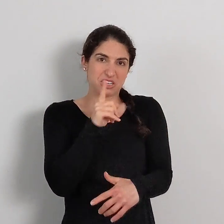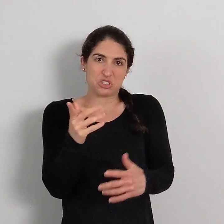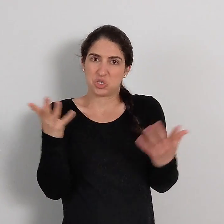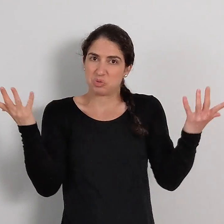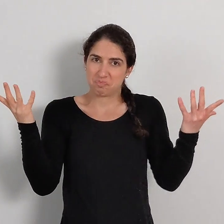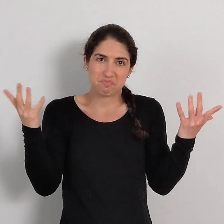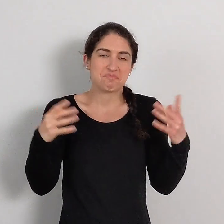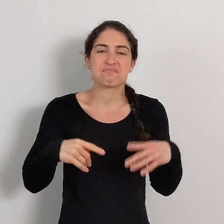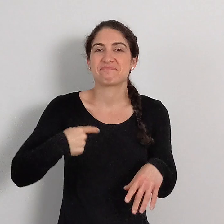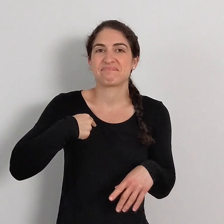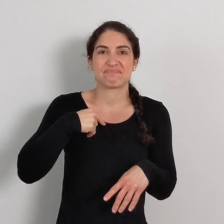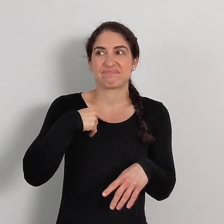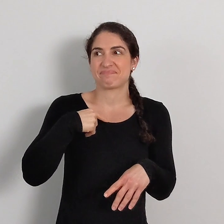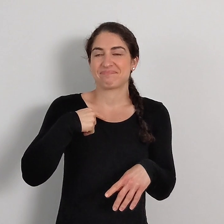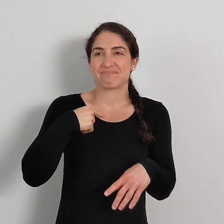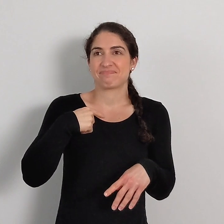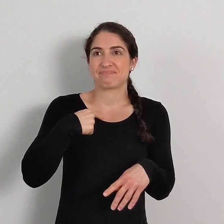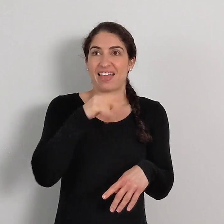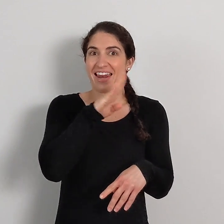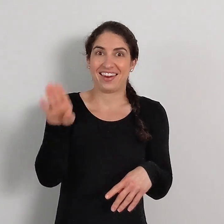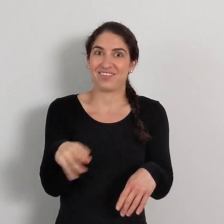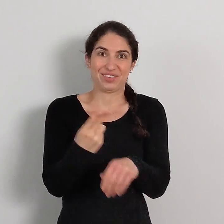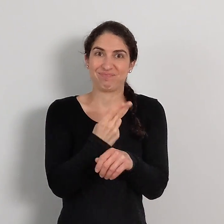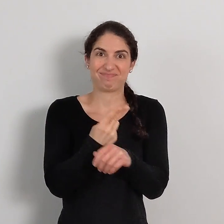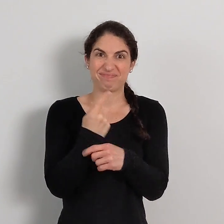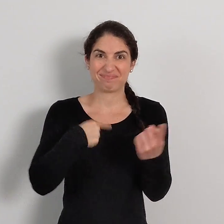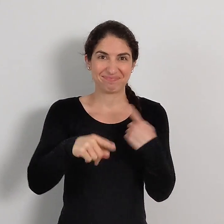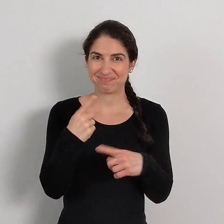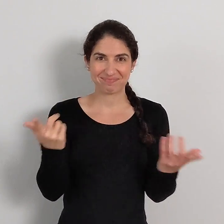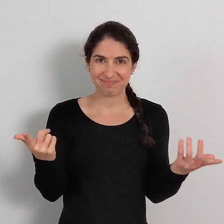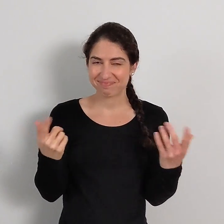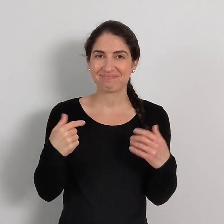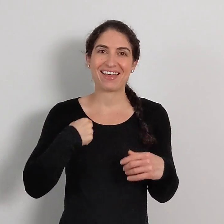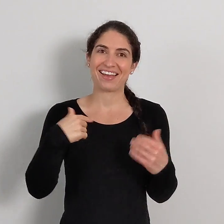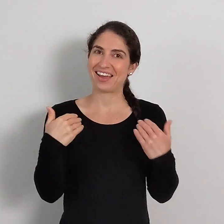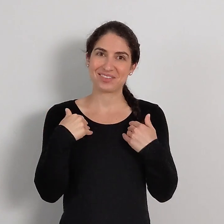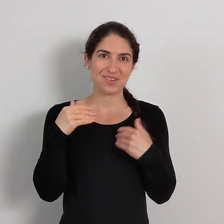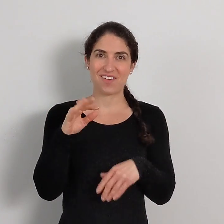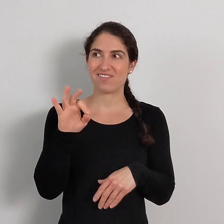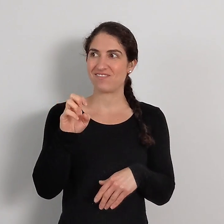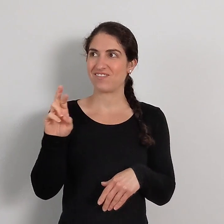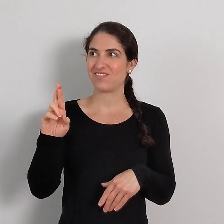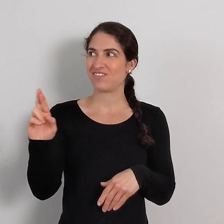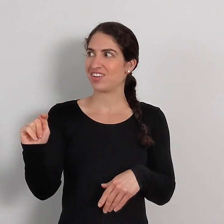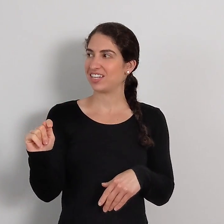I'm not sure. I never used that s ign. I don't have a ferret,